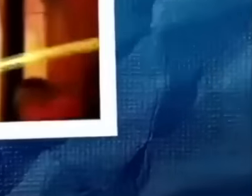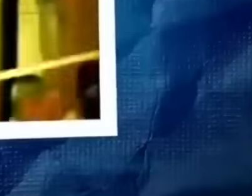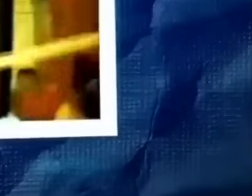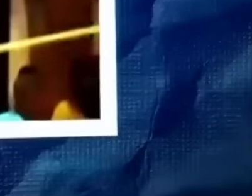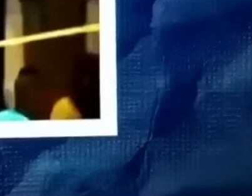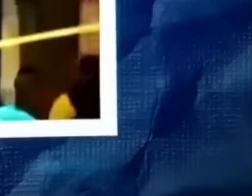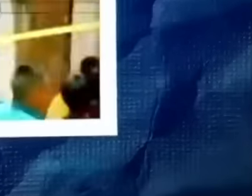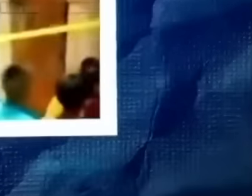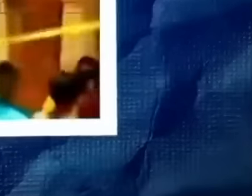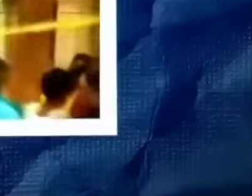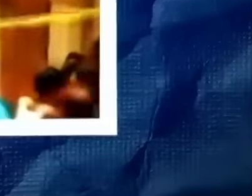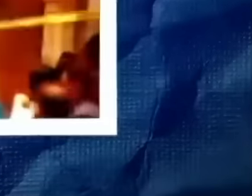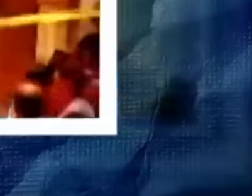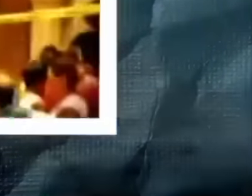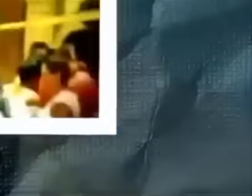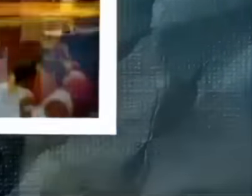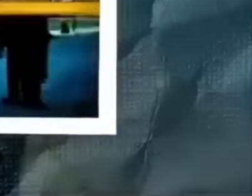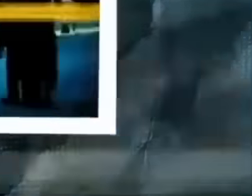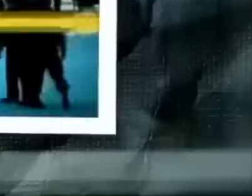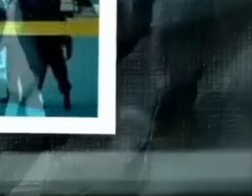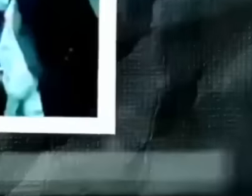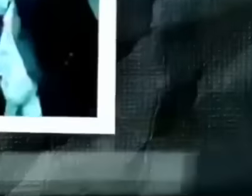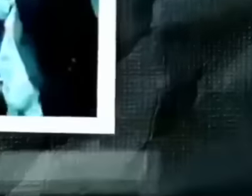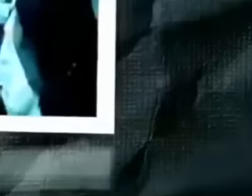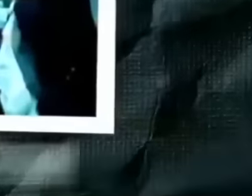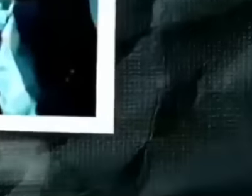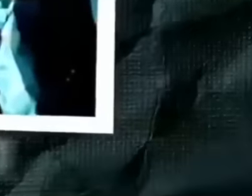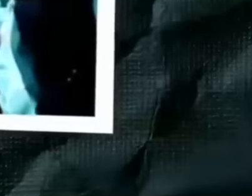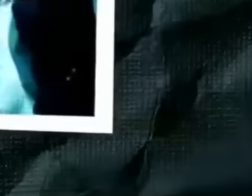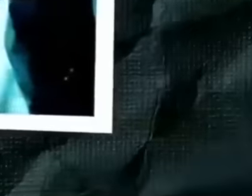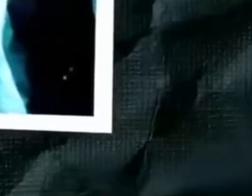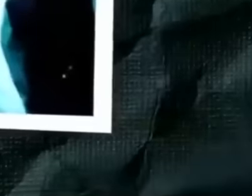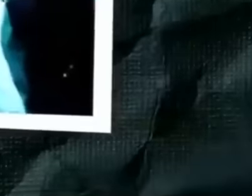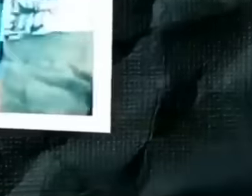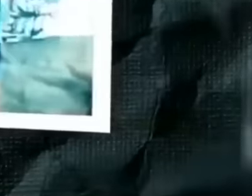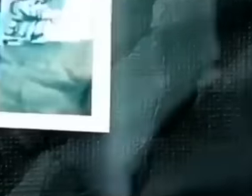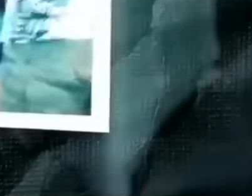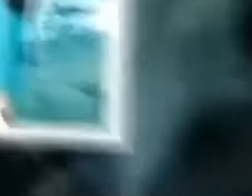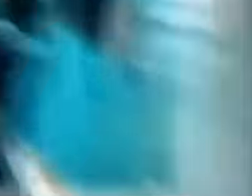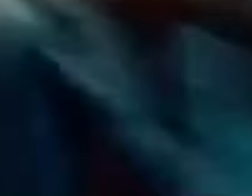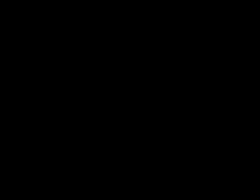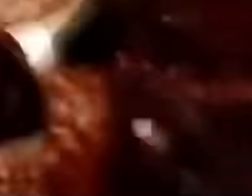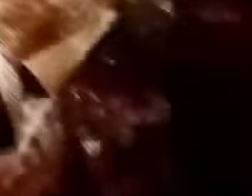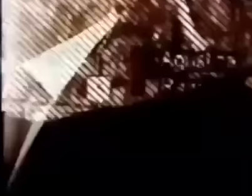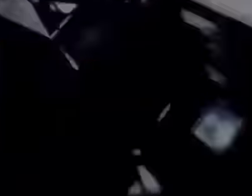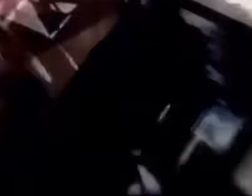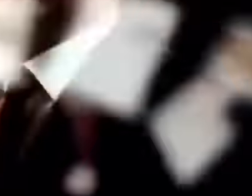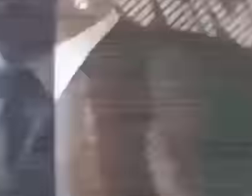public insecurity, on the contrary 2010 and 2011 became the bloodiest years